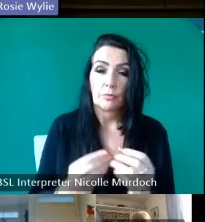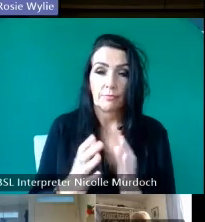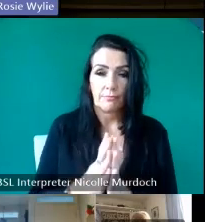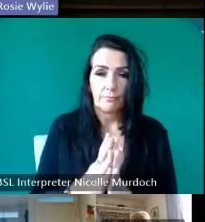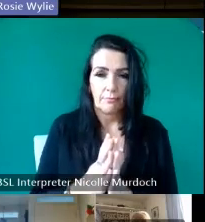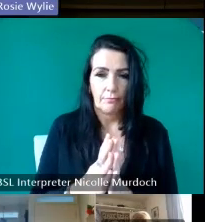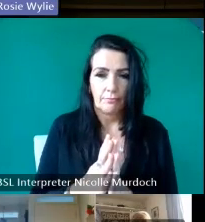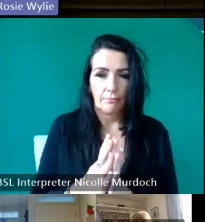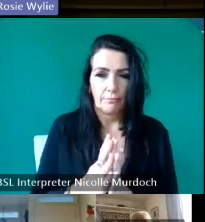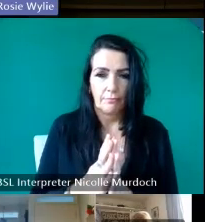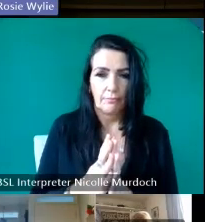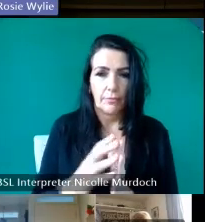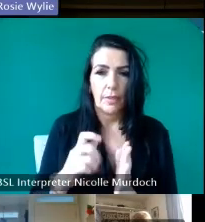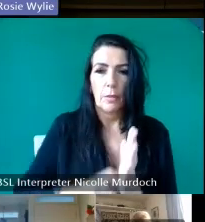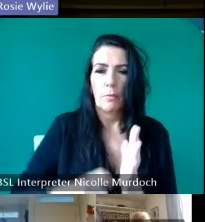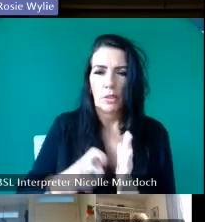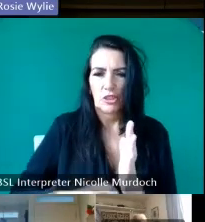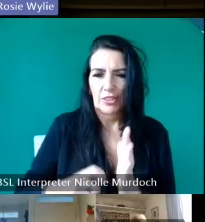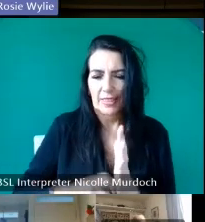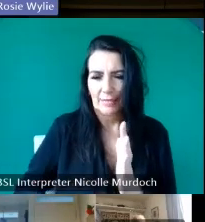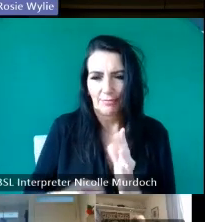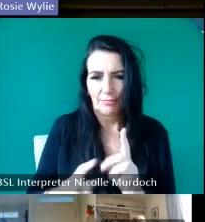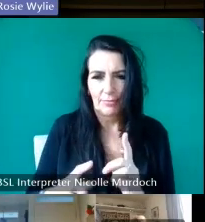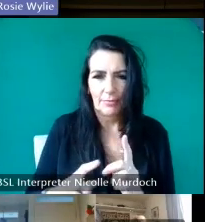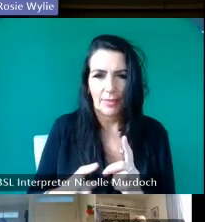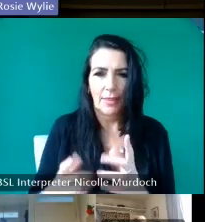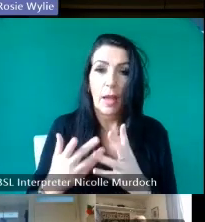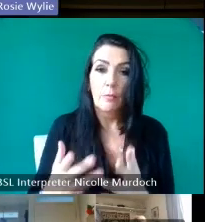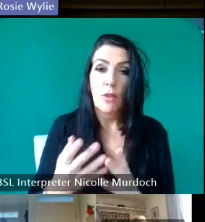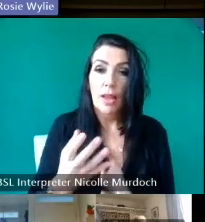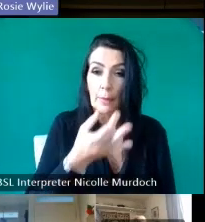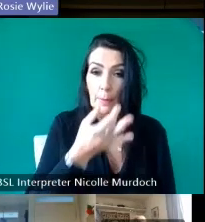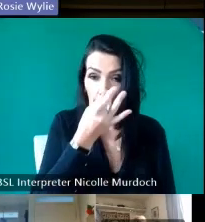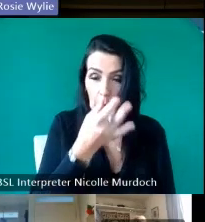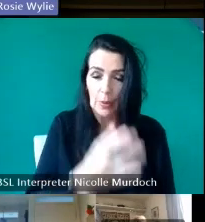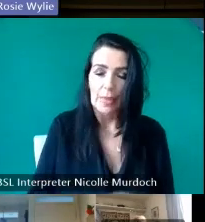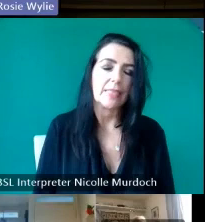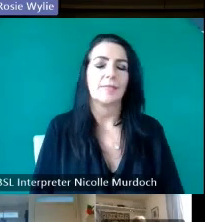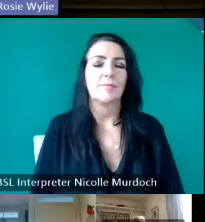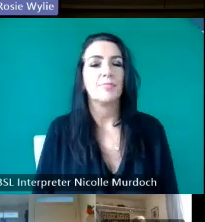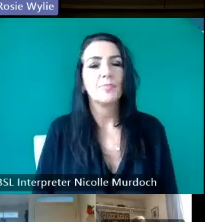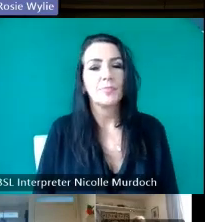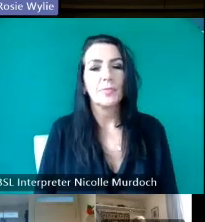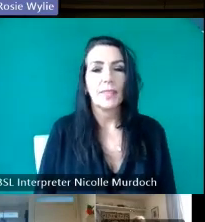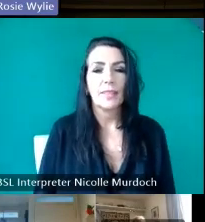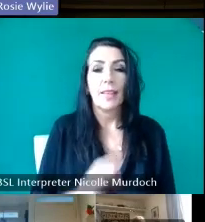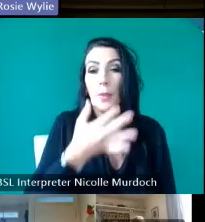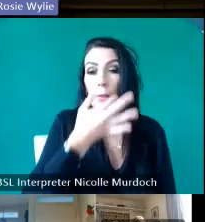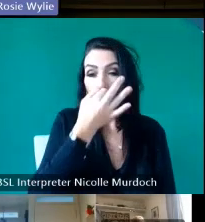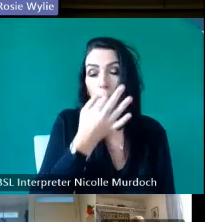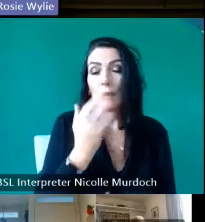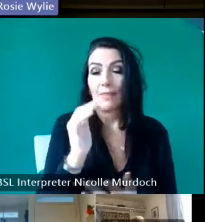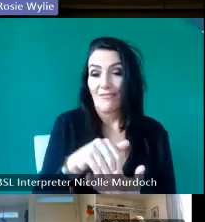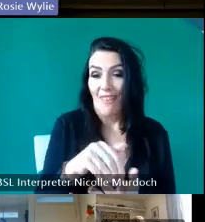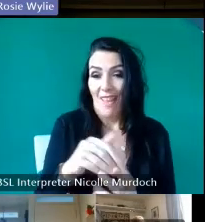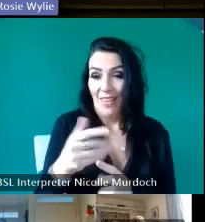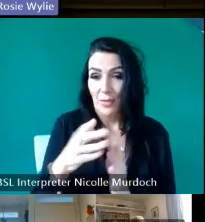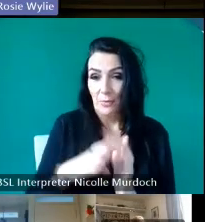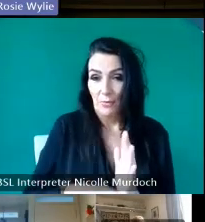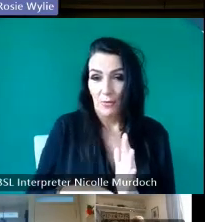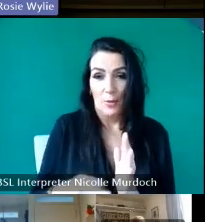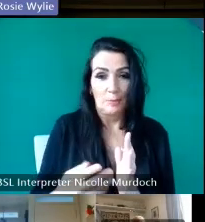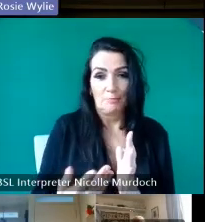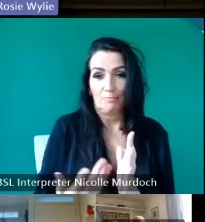a bull from prize Bull from from Lyn okay so uh the bull arrived from the open sails to Malik in